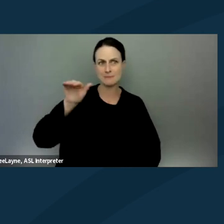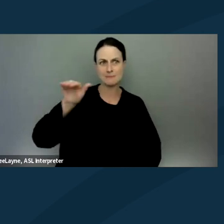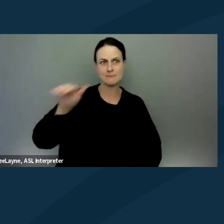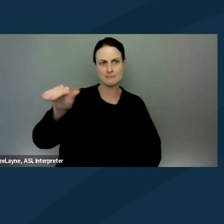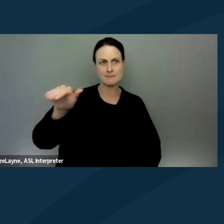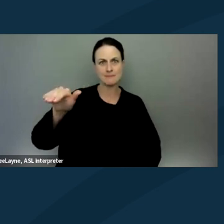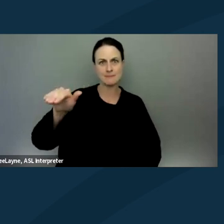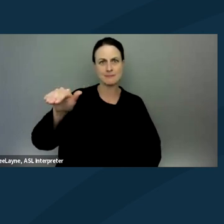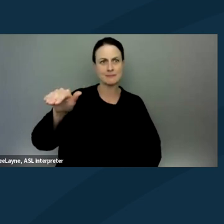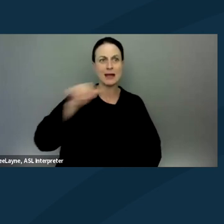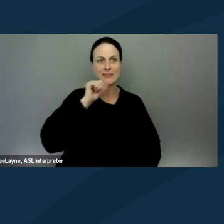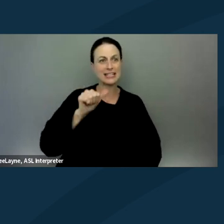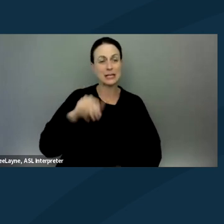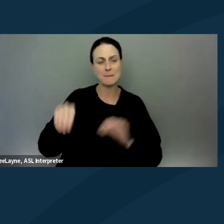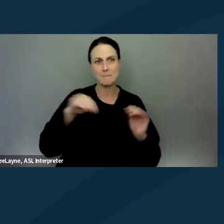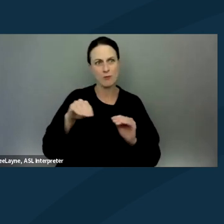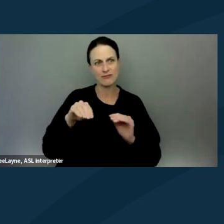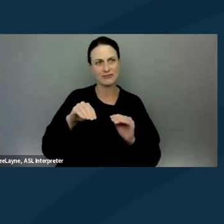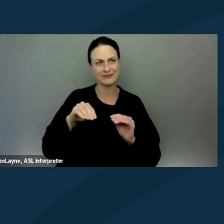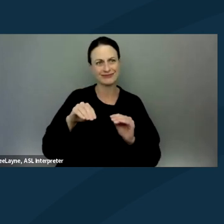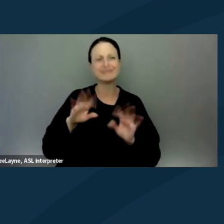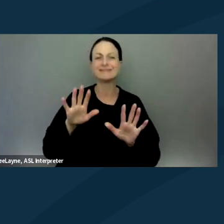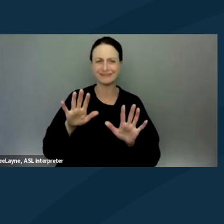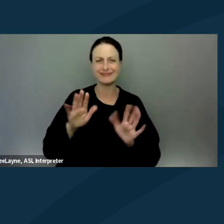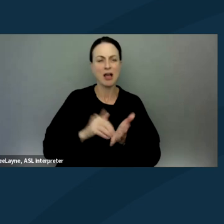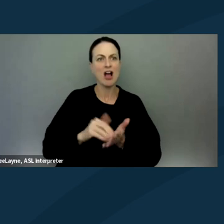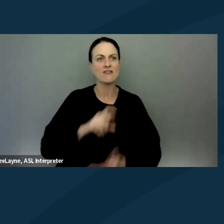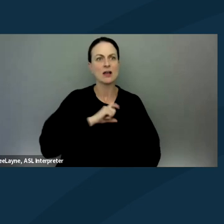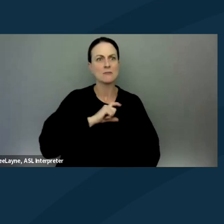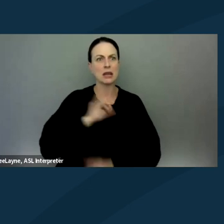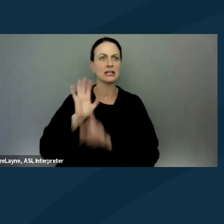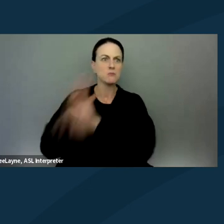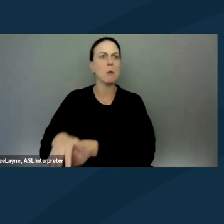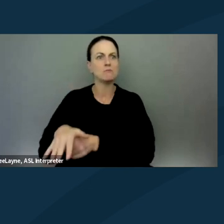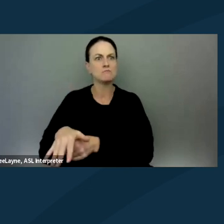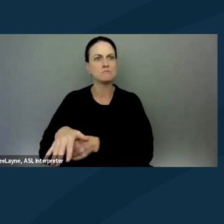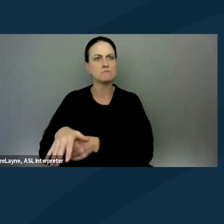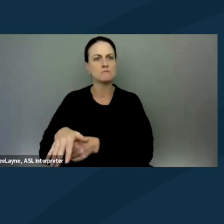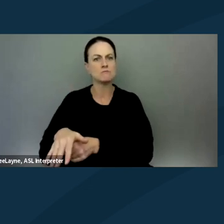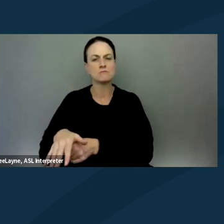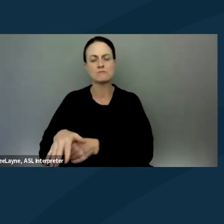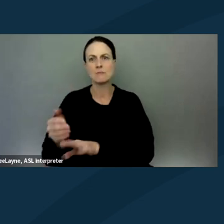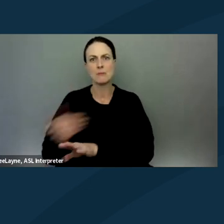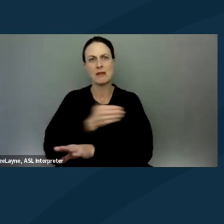and they didn't move. And so often the police would just tackle them to the ground or whatnot before they realize,